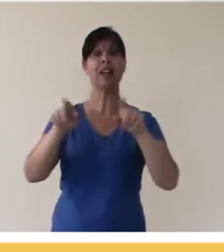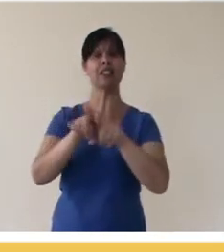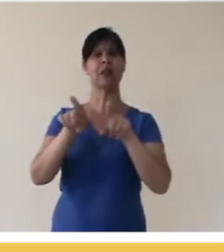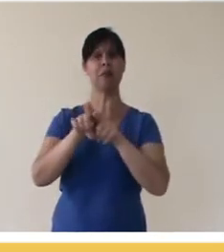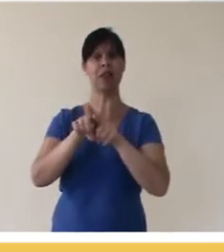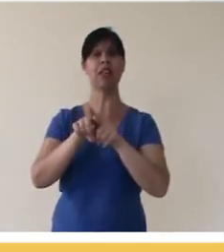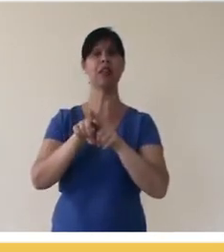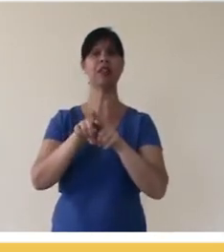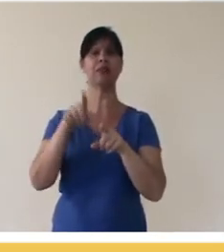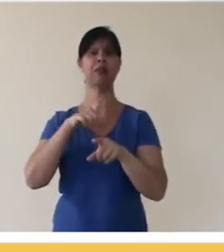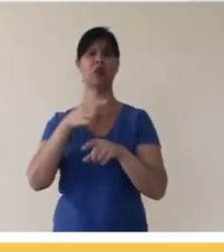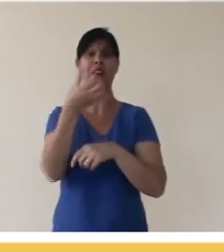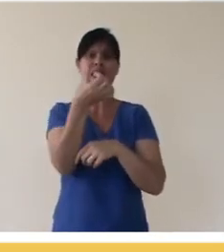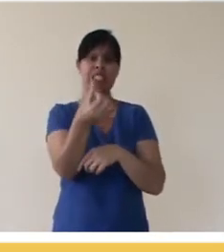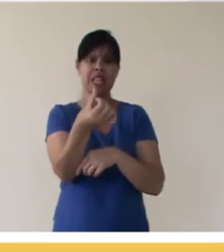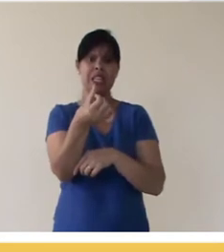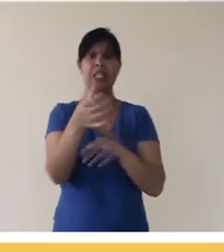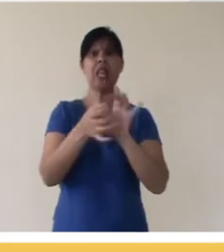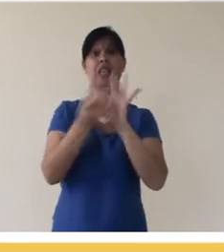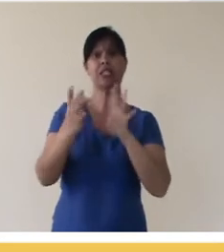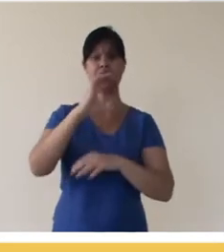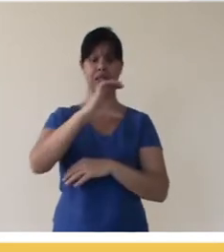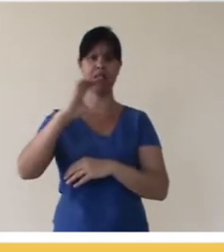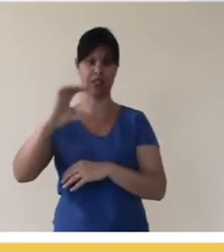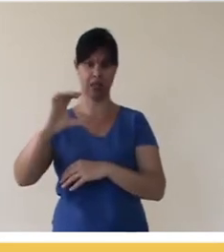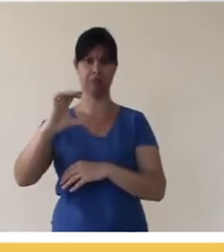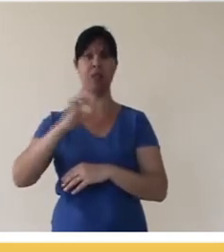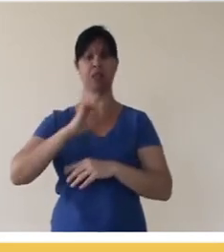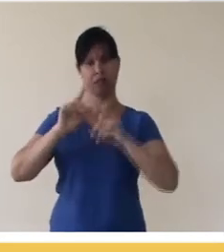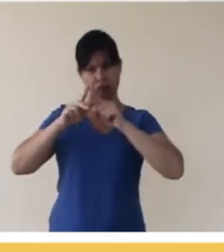you to choose any of the six Creative Commons Licenses. You go to the